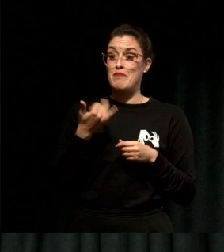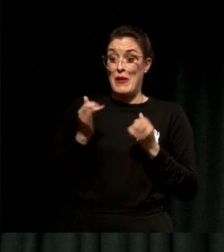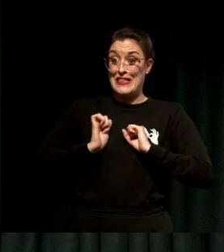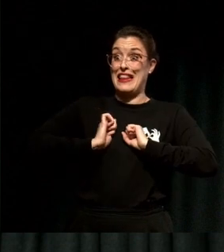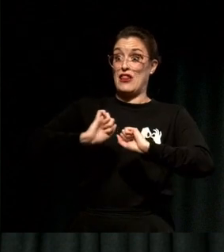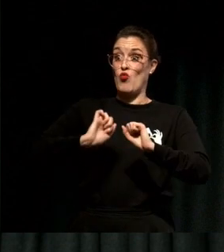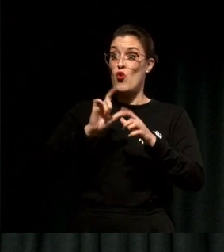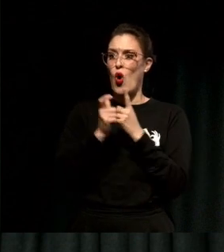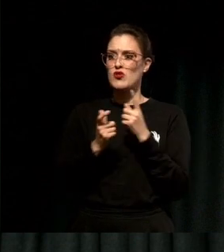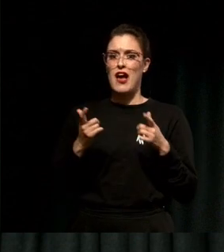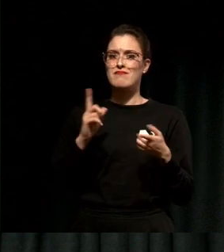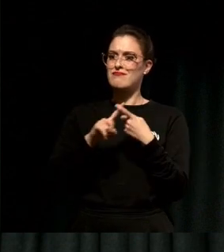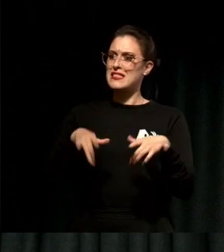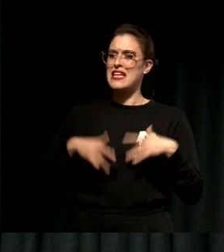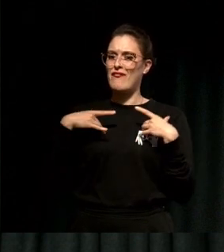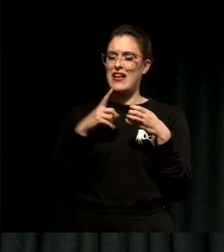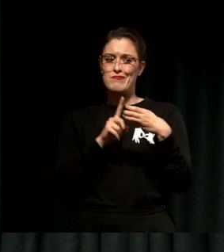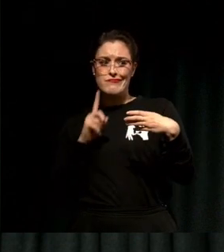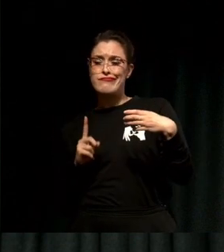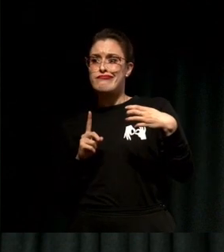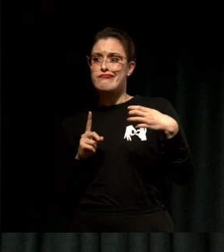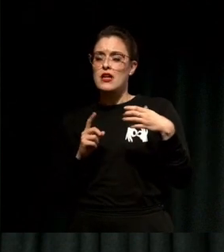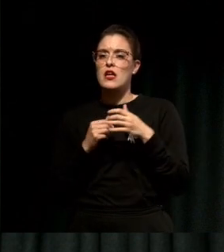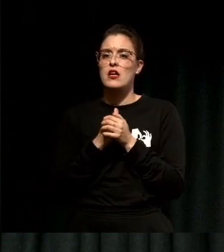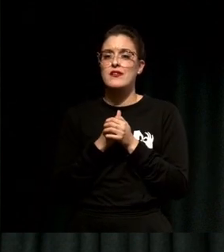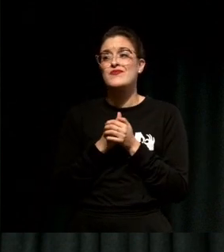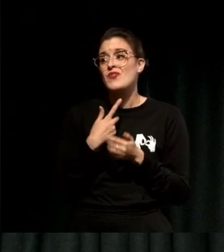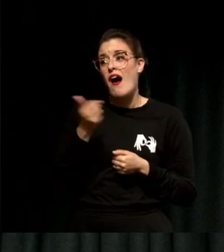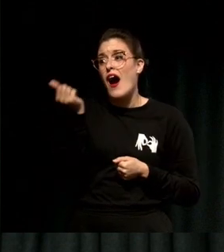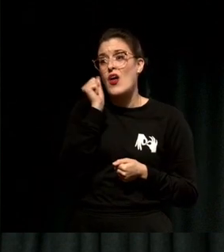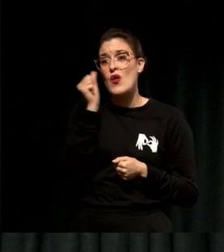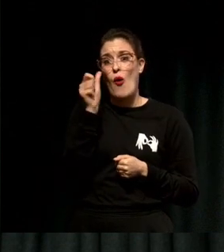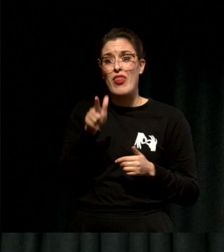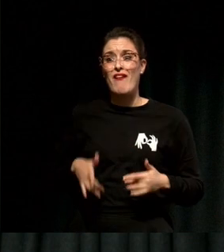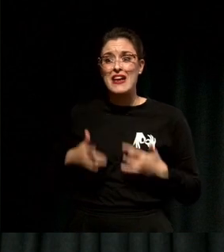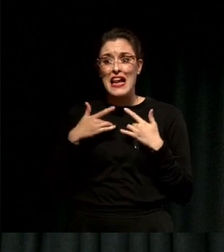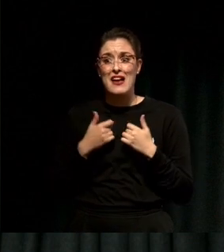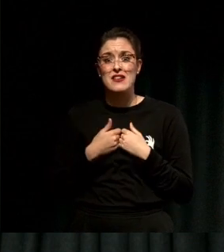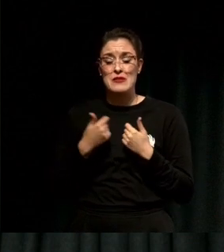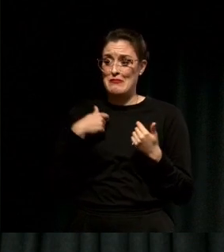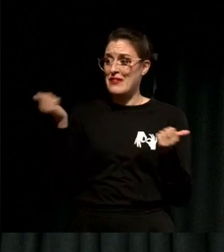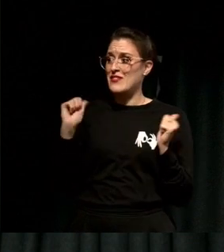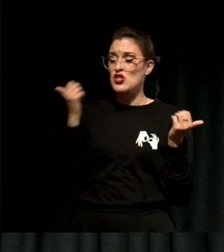way in. And I can tell you to that feeling that I know it, I've lived it, and that if you feel